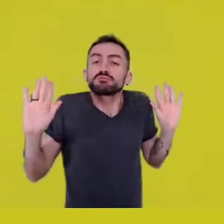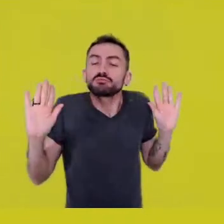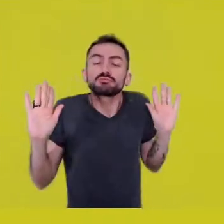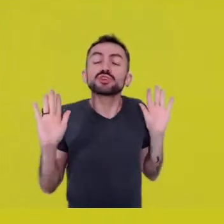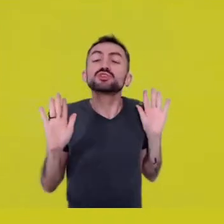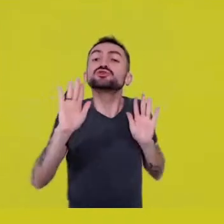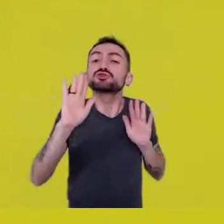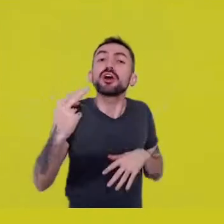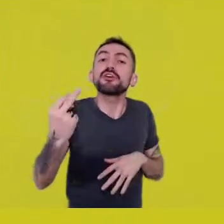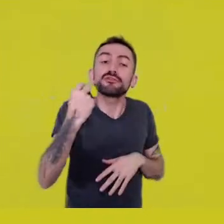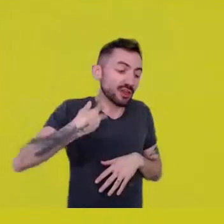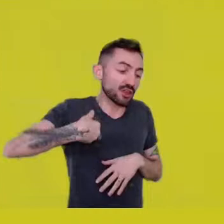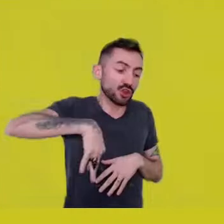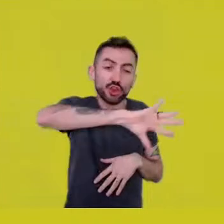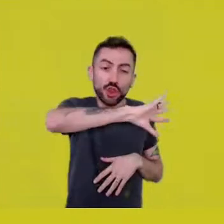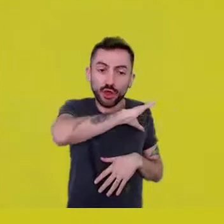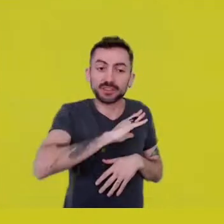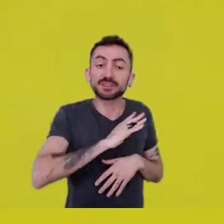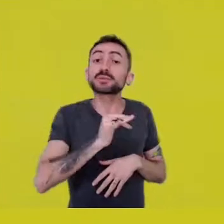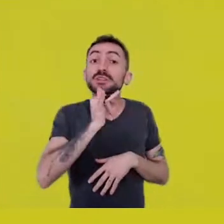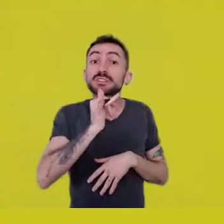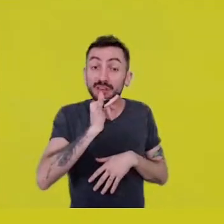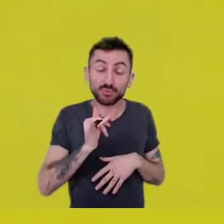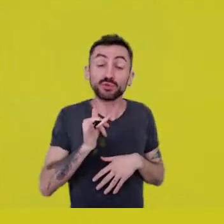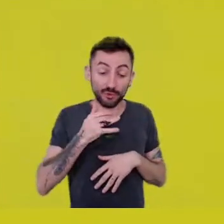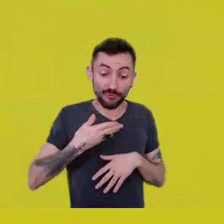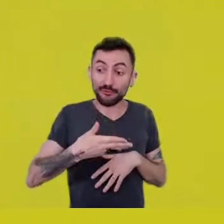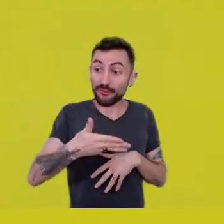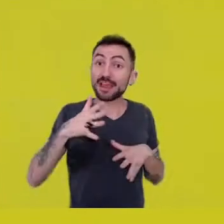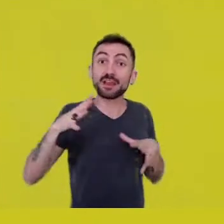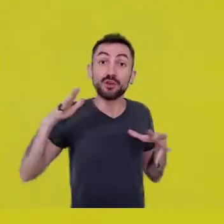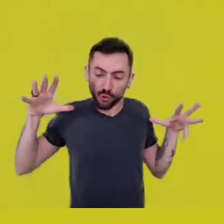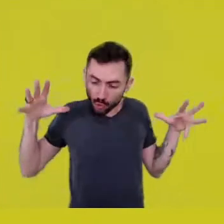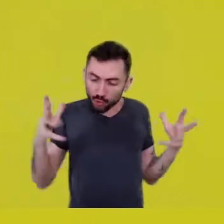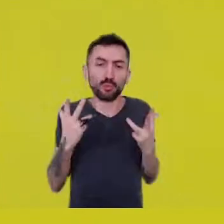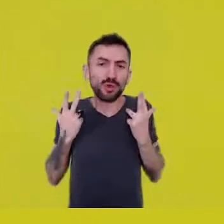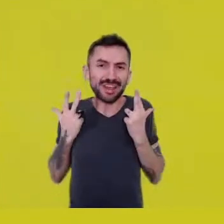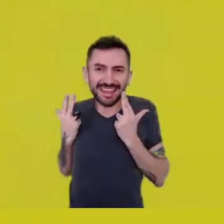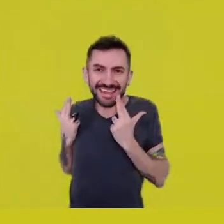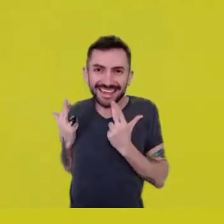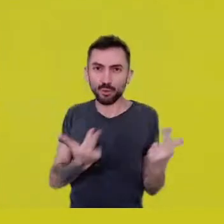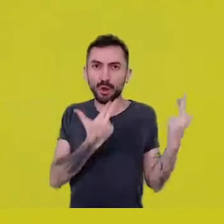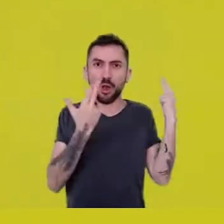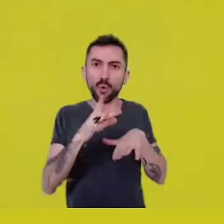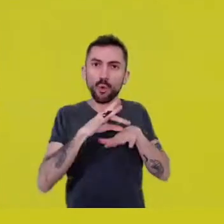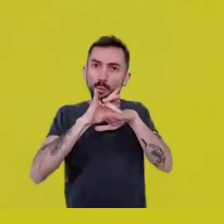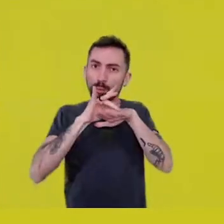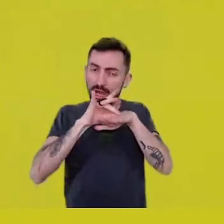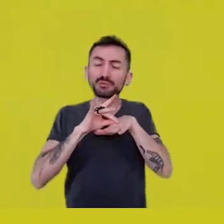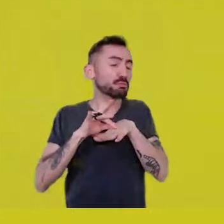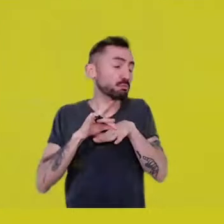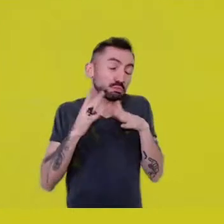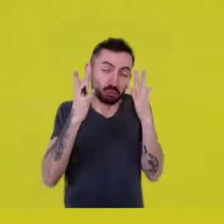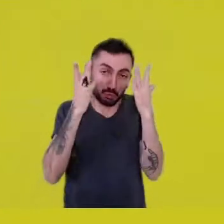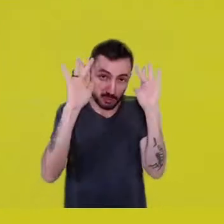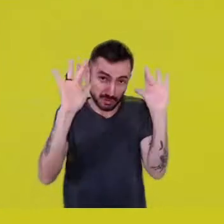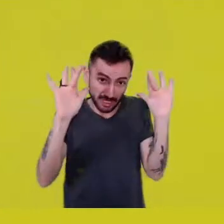Whether we’re going to constitute ourselves as humanity, I don’t know, but that we have the possibility of affecting ourselves